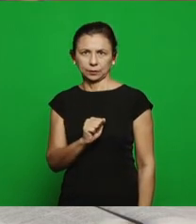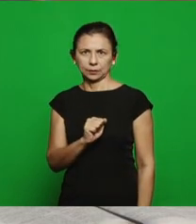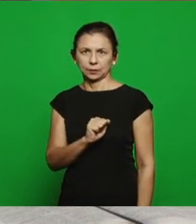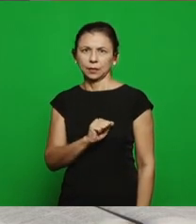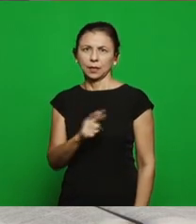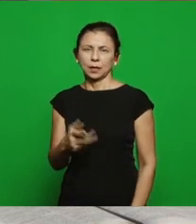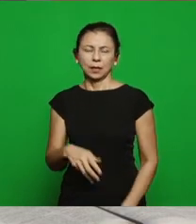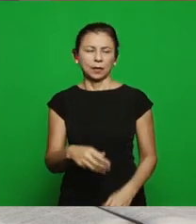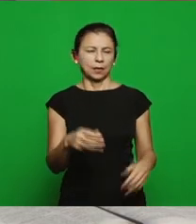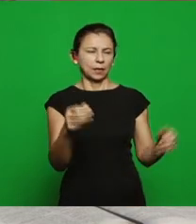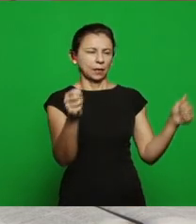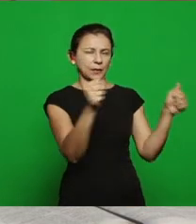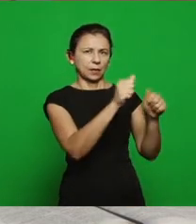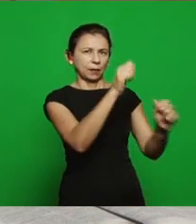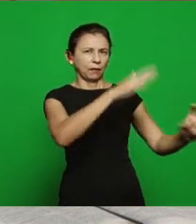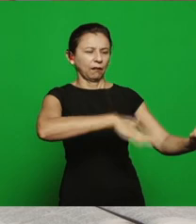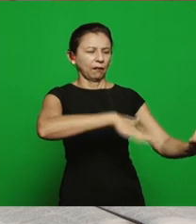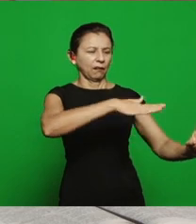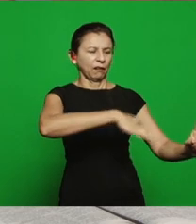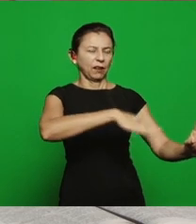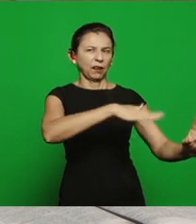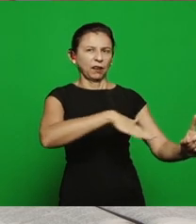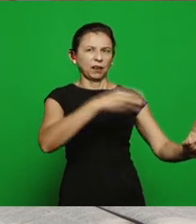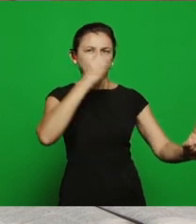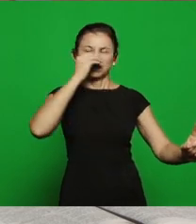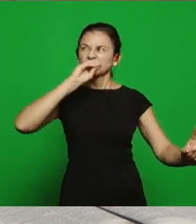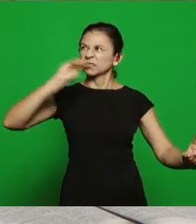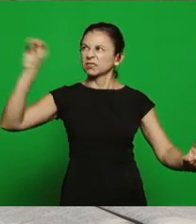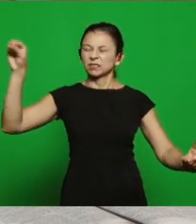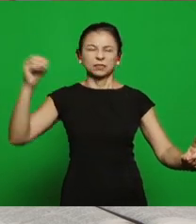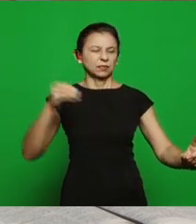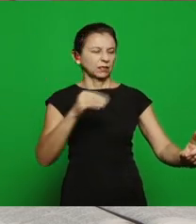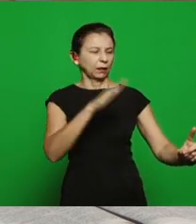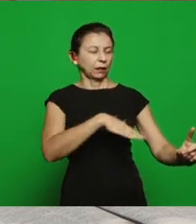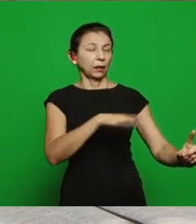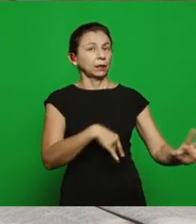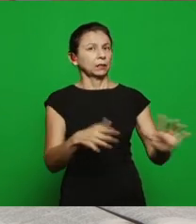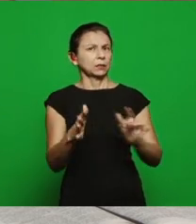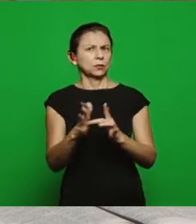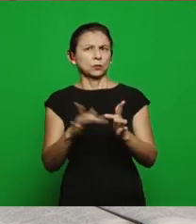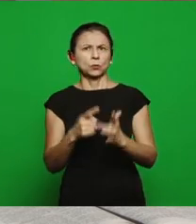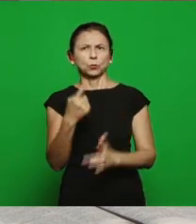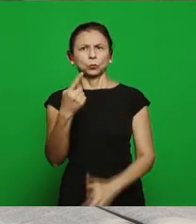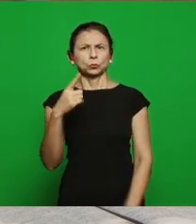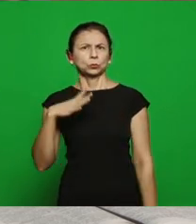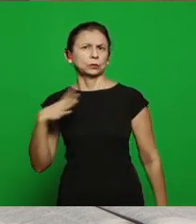other gods, stop considering Jesus as the only savior to consider other